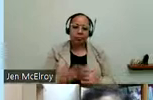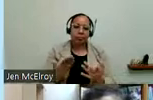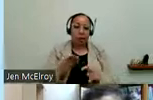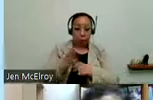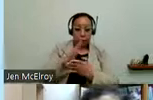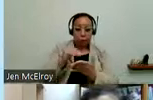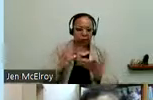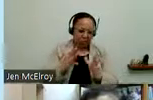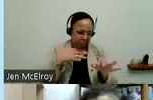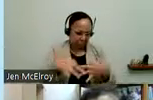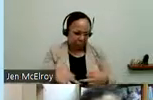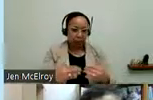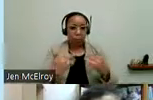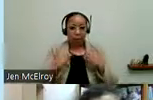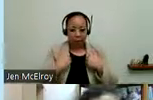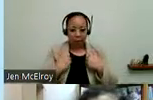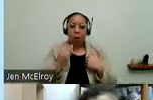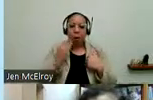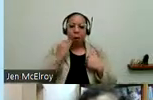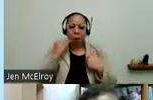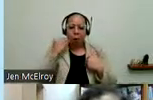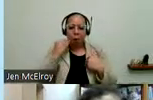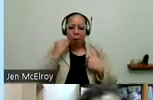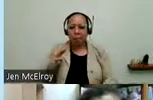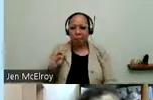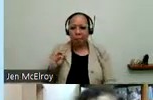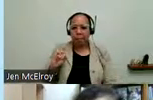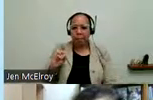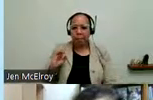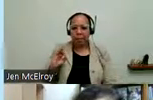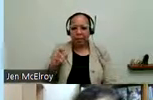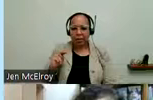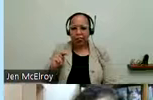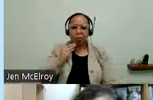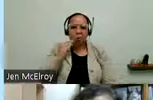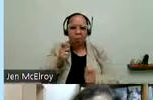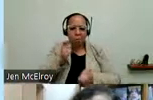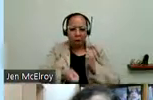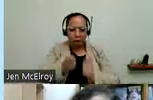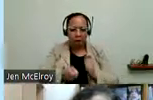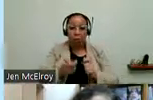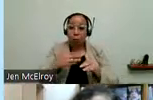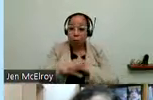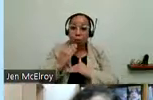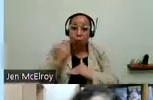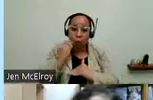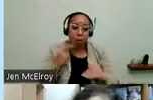we have home modification services. We are -- where people go into your home and make it more accessible. I will show you some pictures in a few